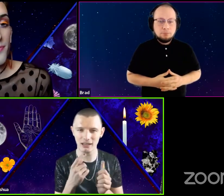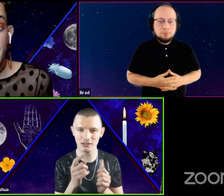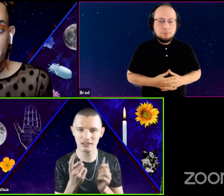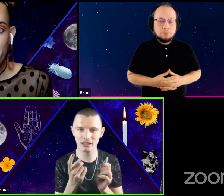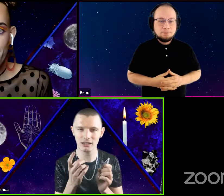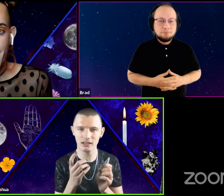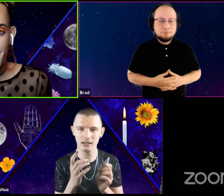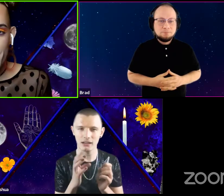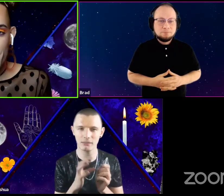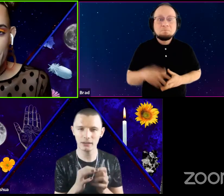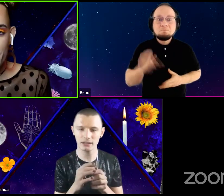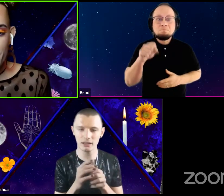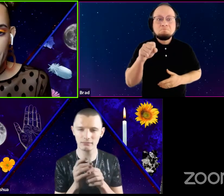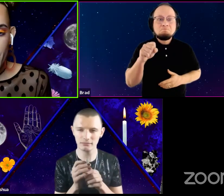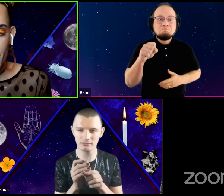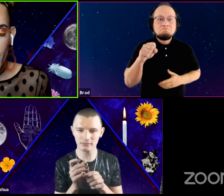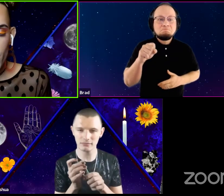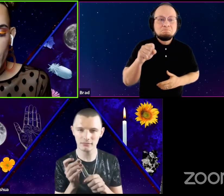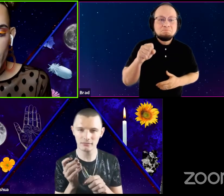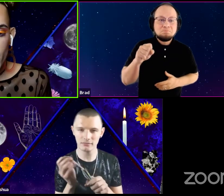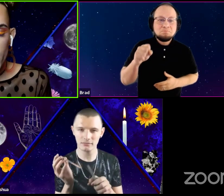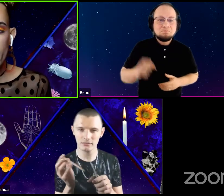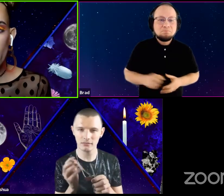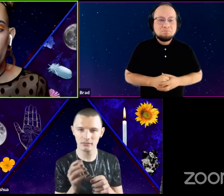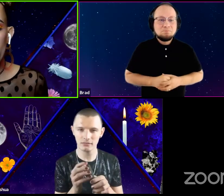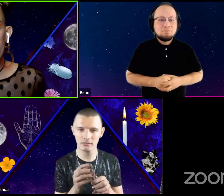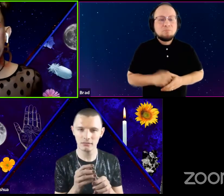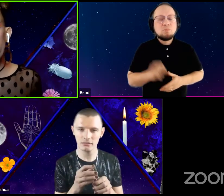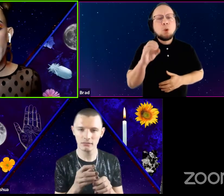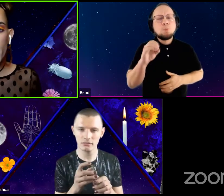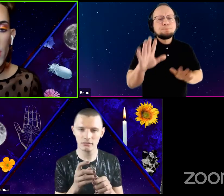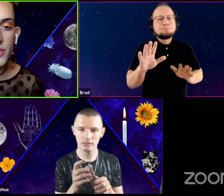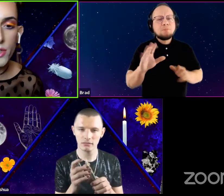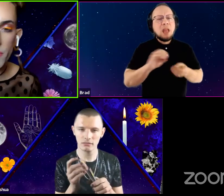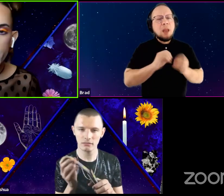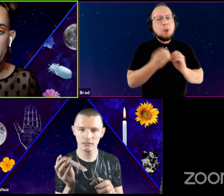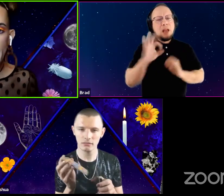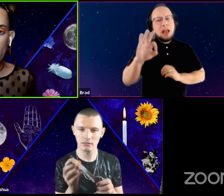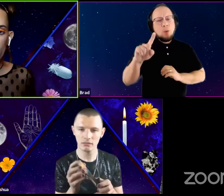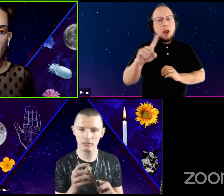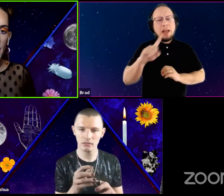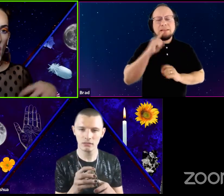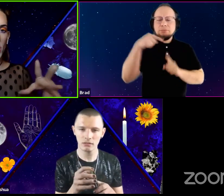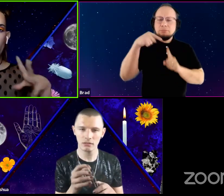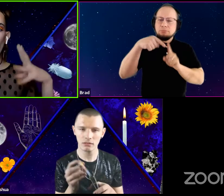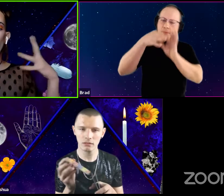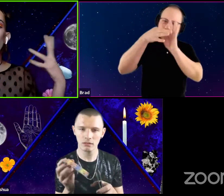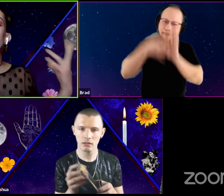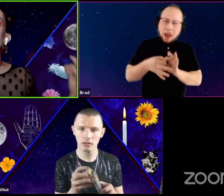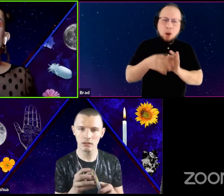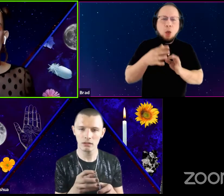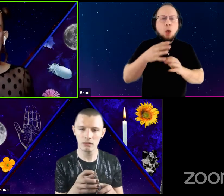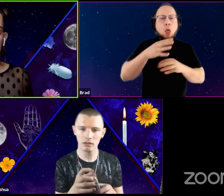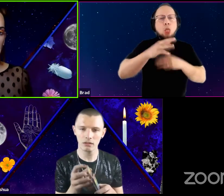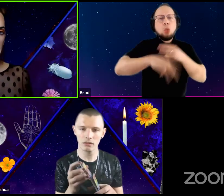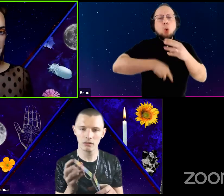Just to. Yeah. So Sonnet 91 is so much about like all of the worldly trappings, you know.